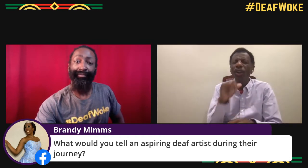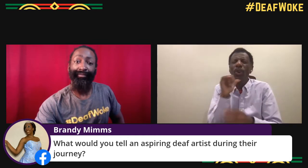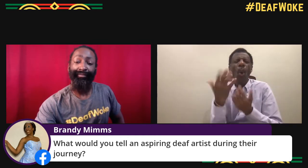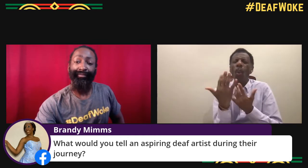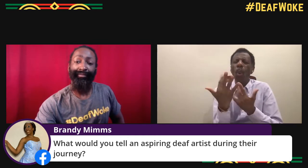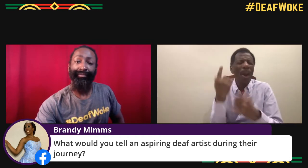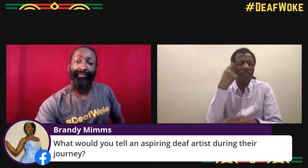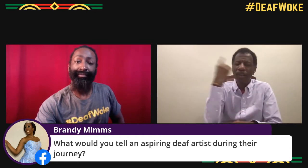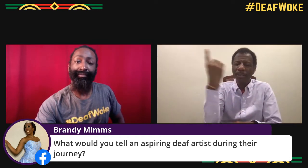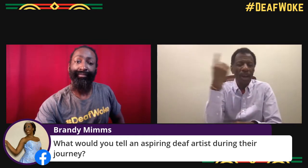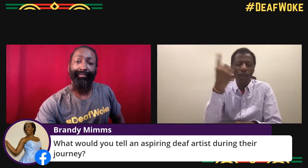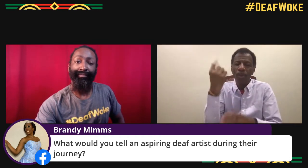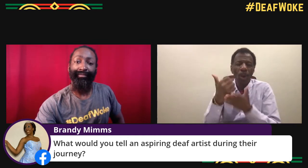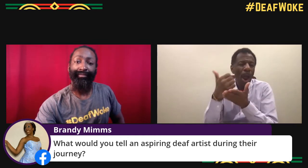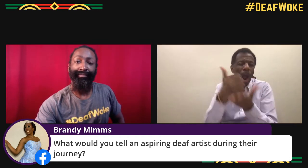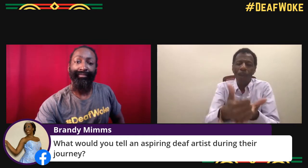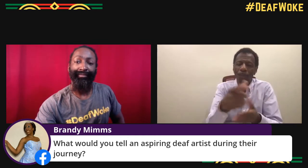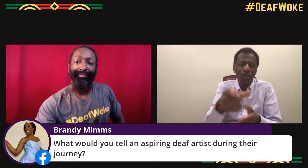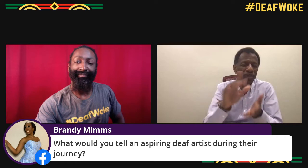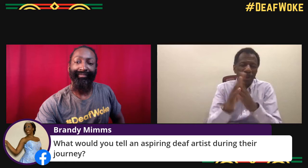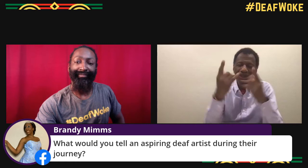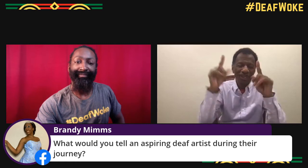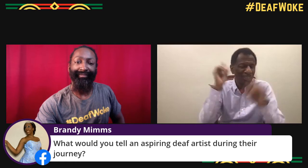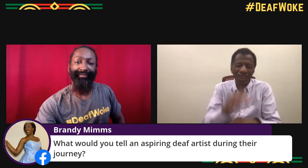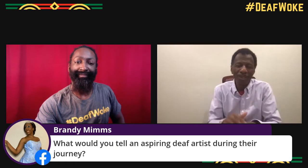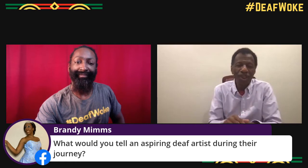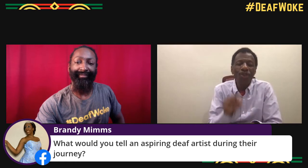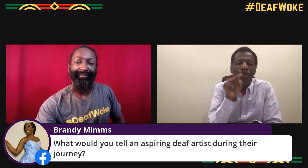Remember, don't wait for someone to help you.